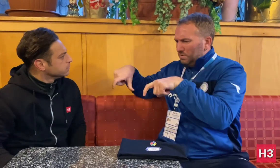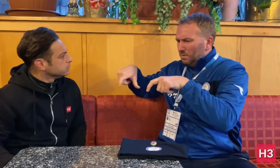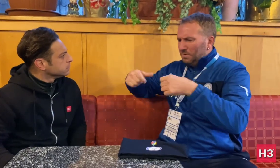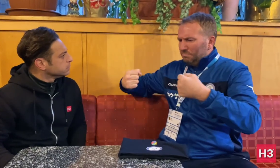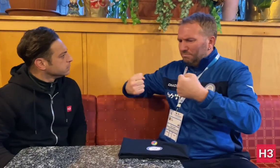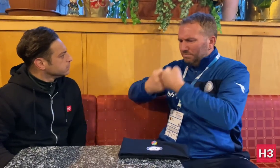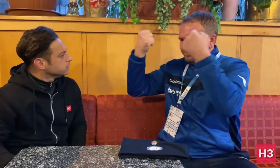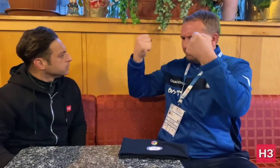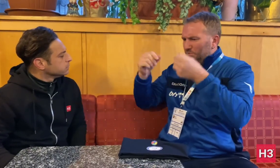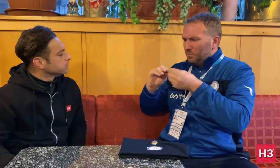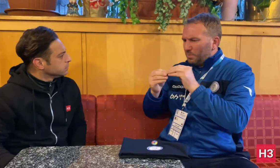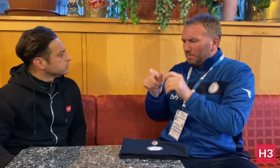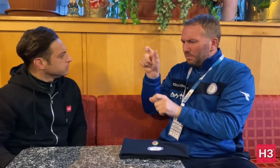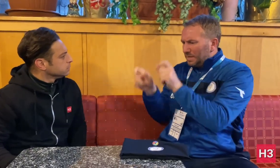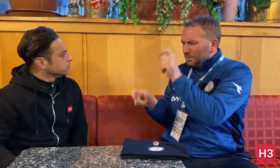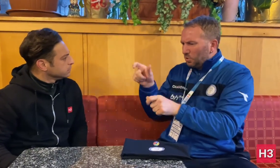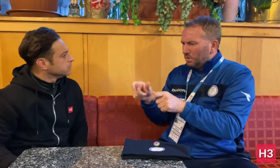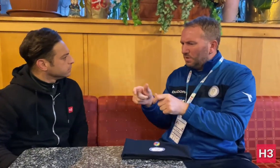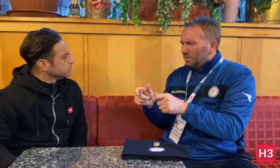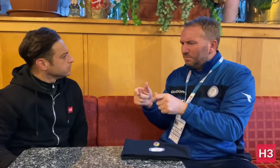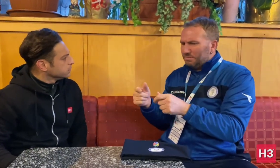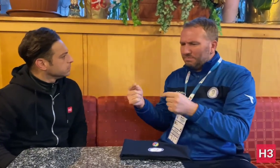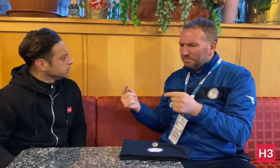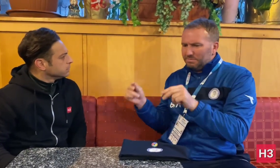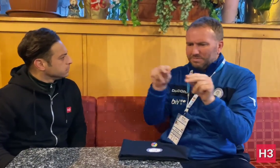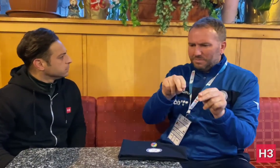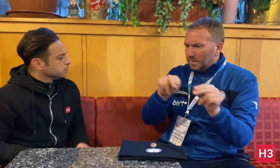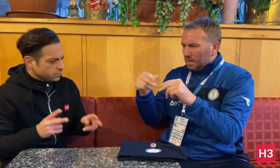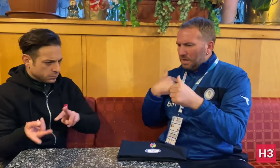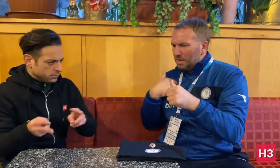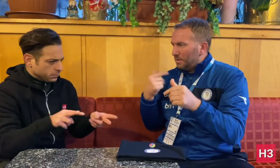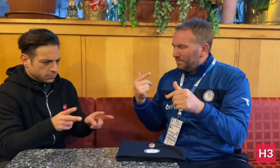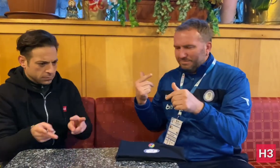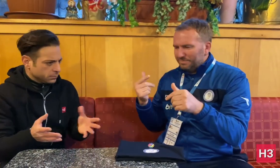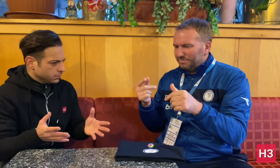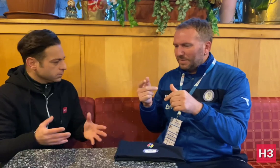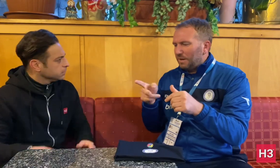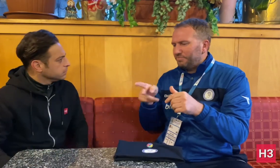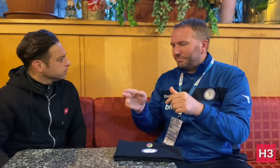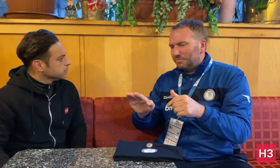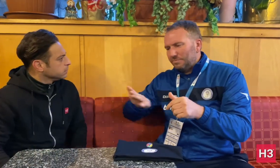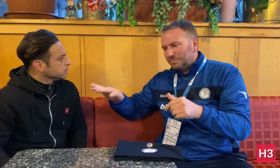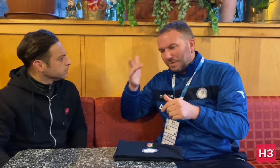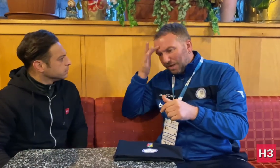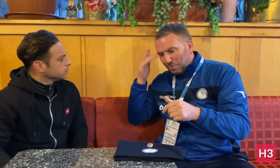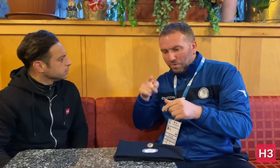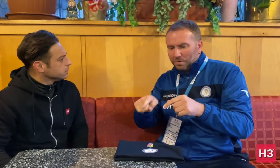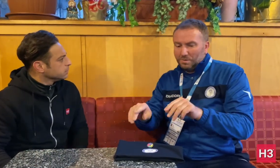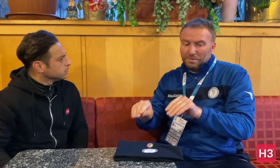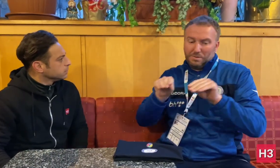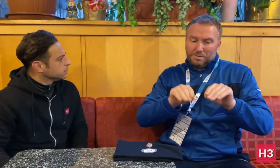Deaflympics, there'd be issues with people wanting to play both sports. To include futsal in the Winter Games would resolve